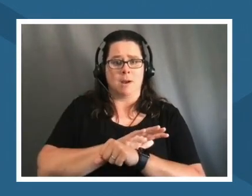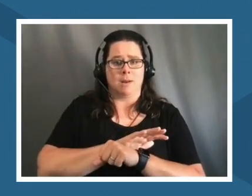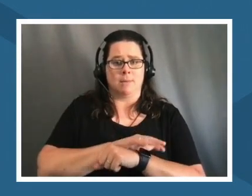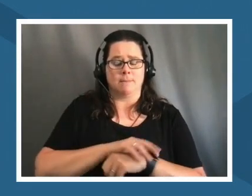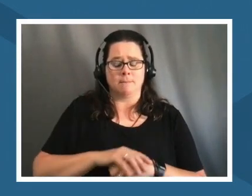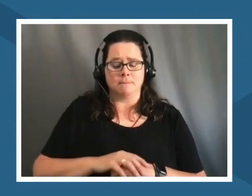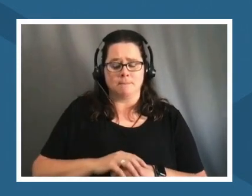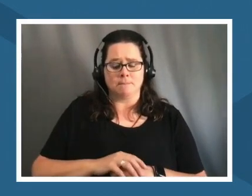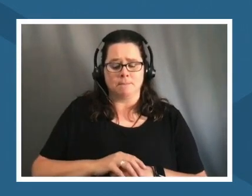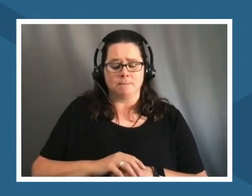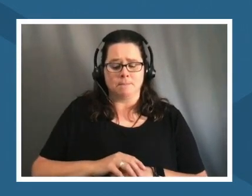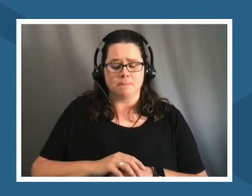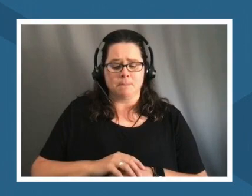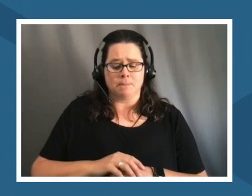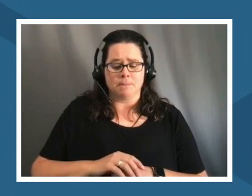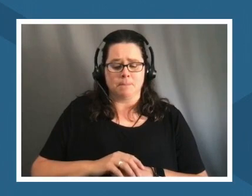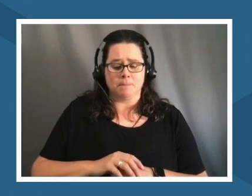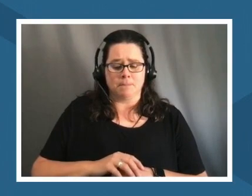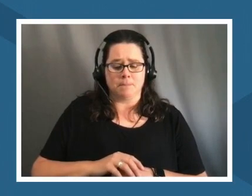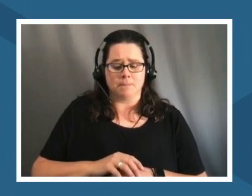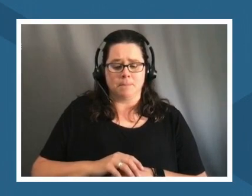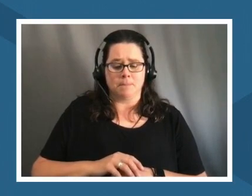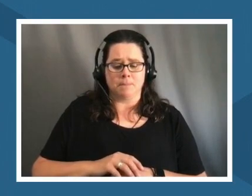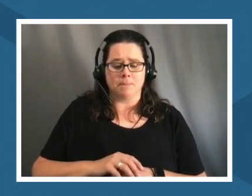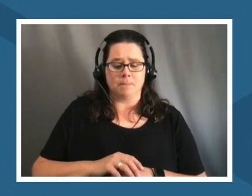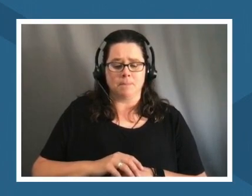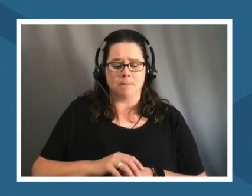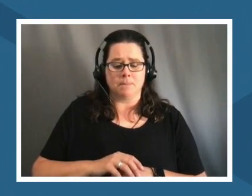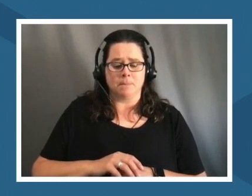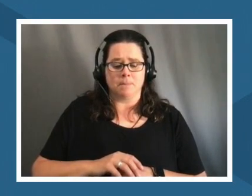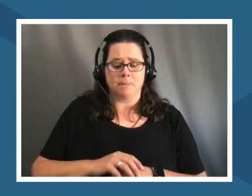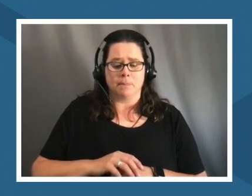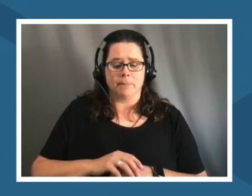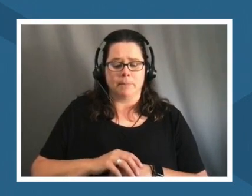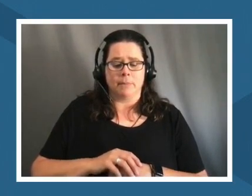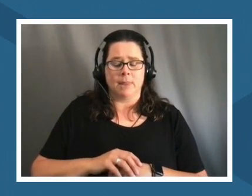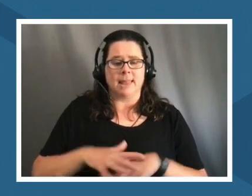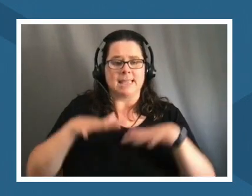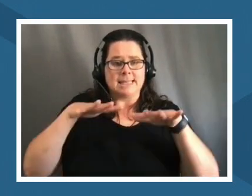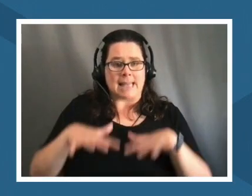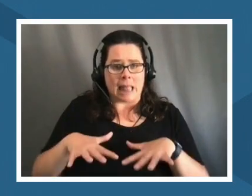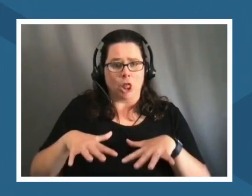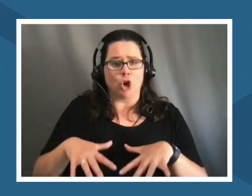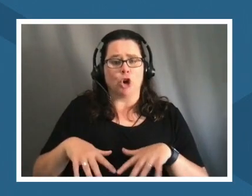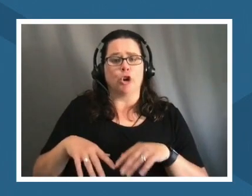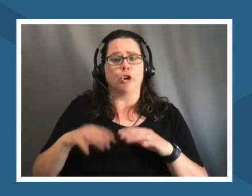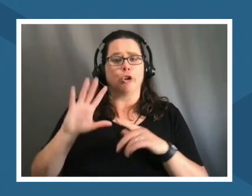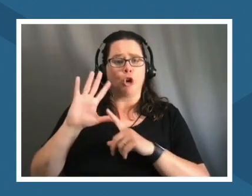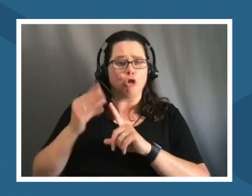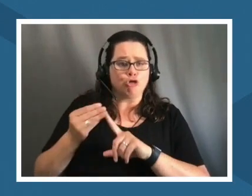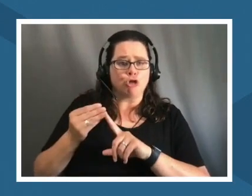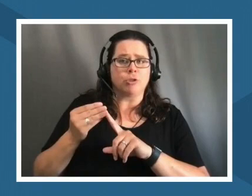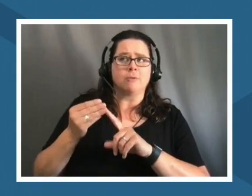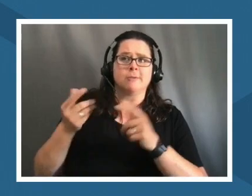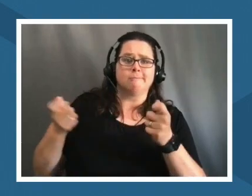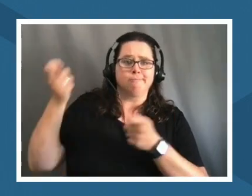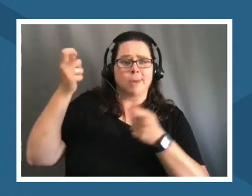the the the settler culture and governments are making decisions that